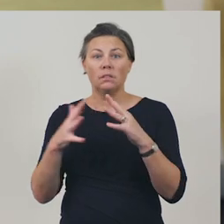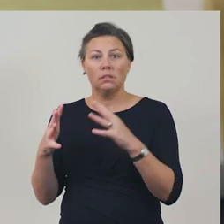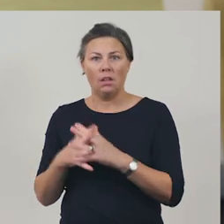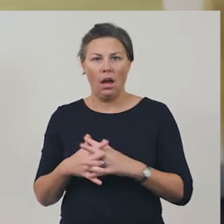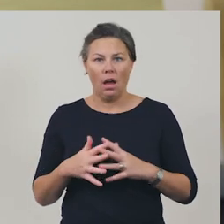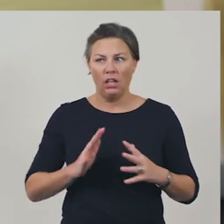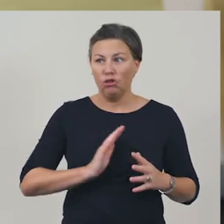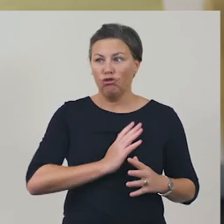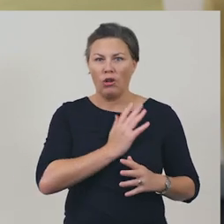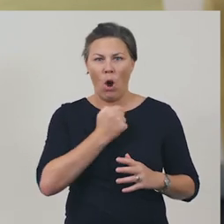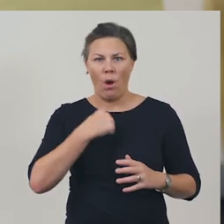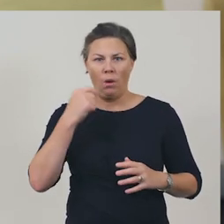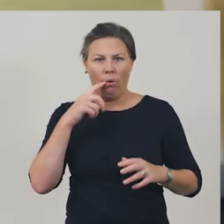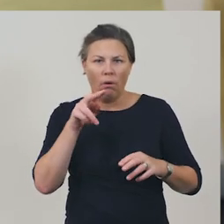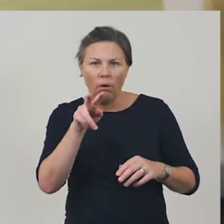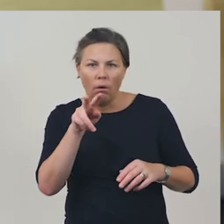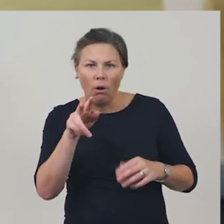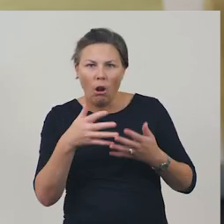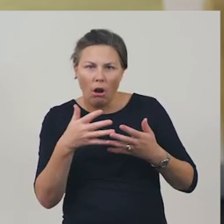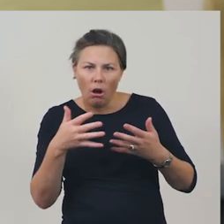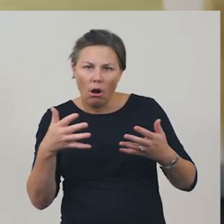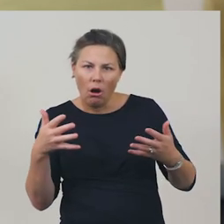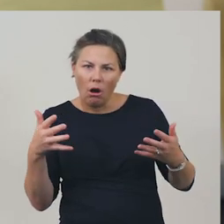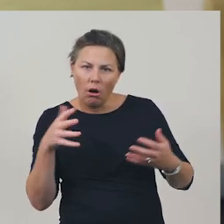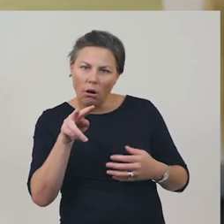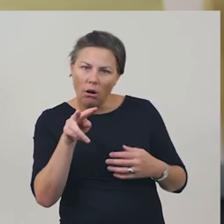and maybe even buy the products they are selling.